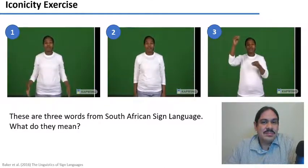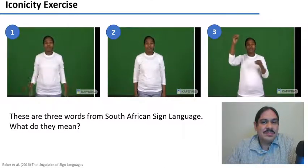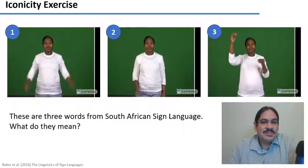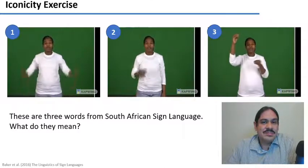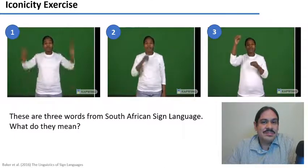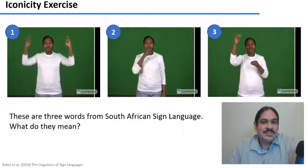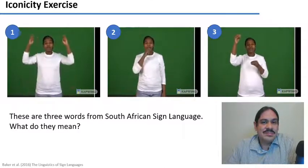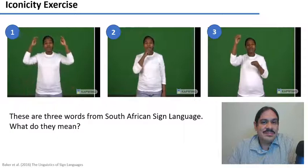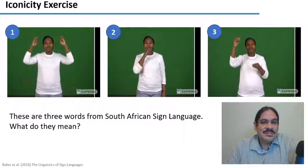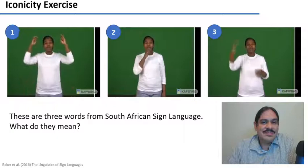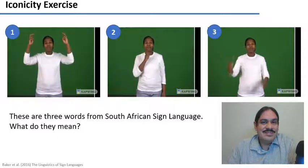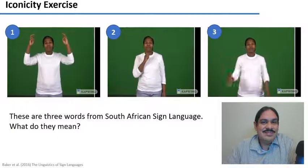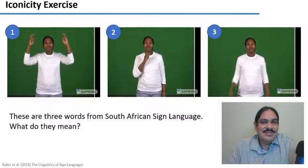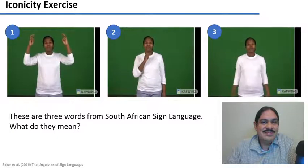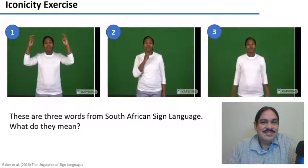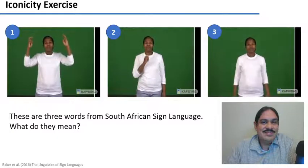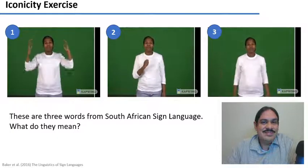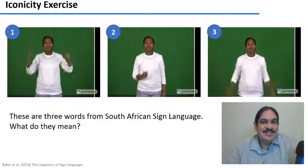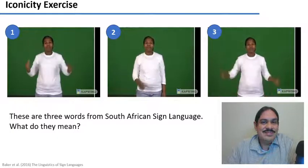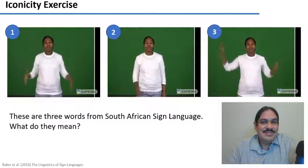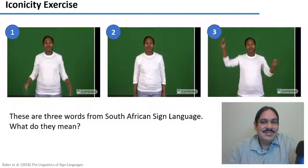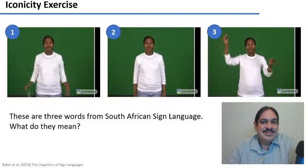what do you think they mean